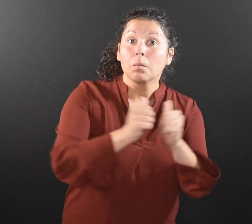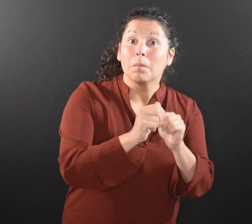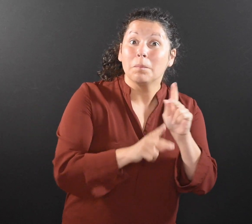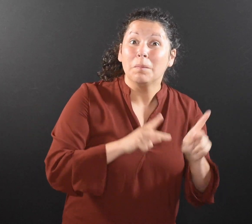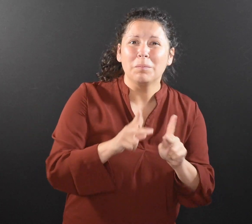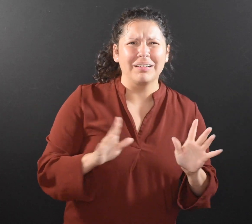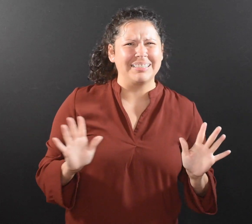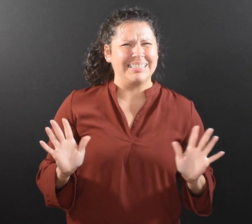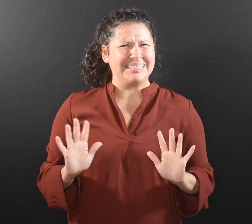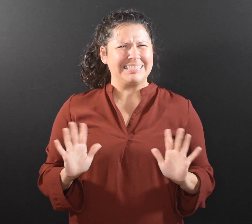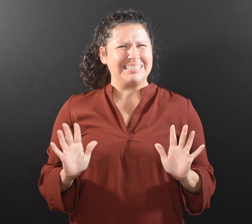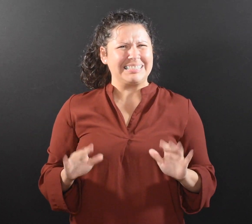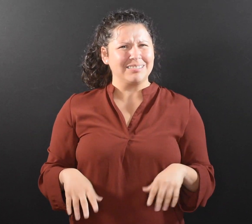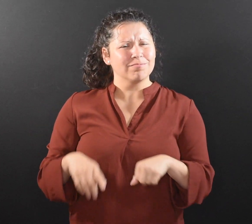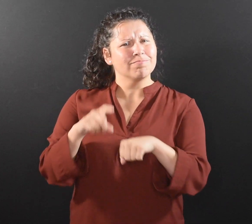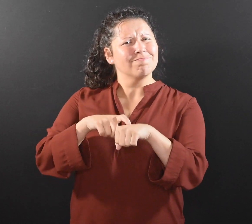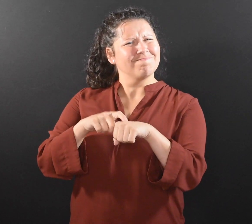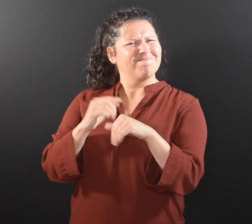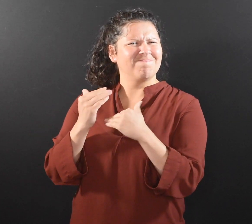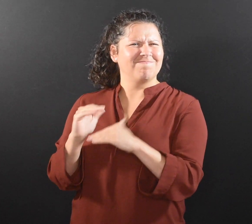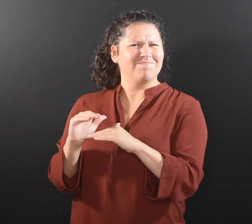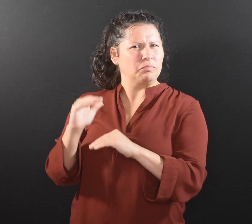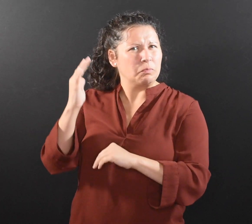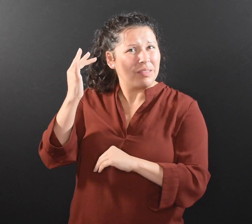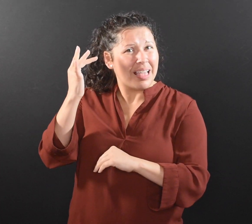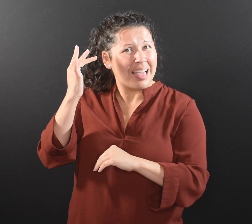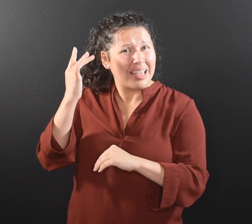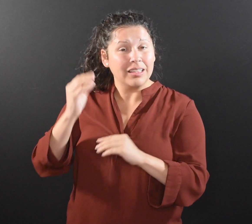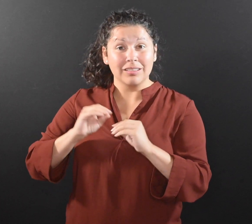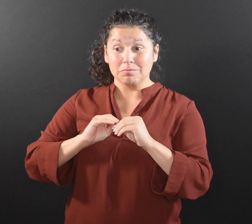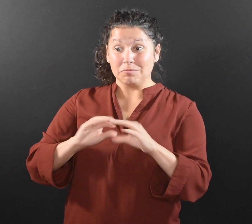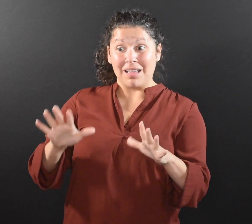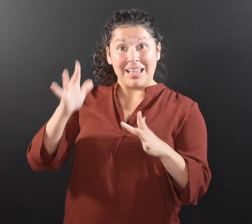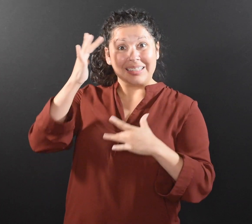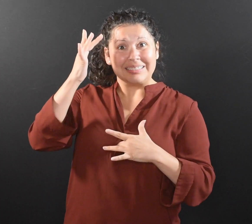it is important for them to limit their time with other people, so they do not spread the disease.